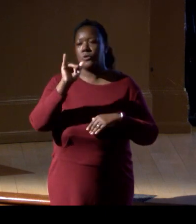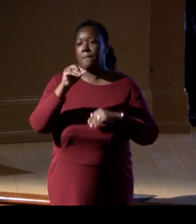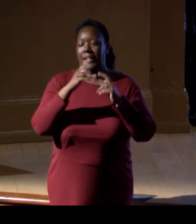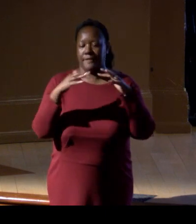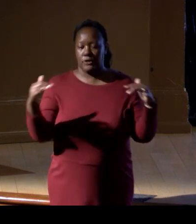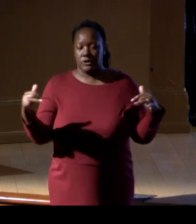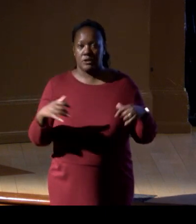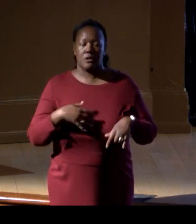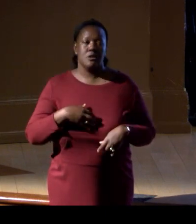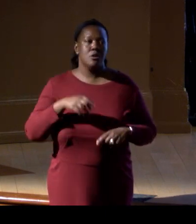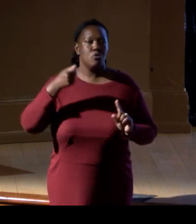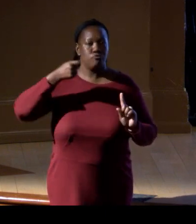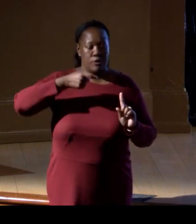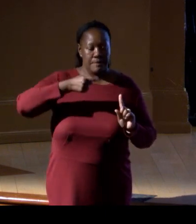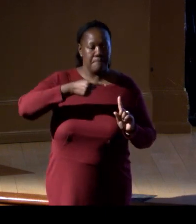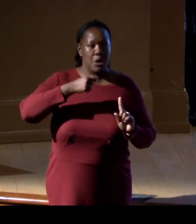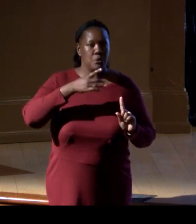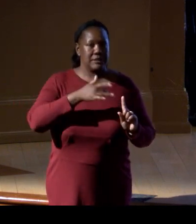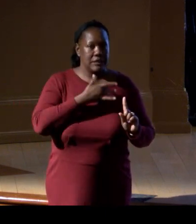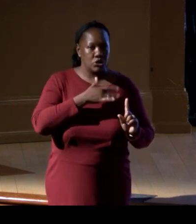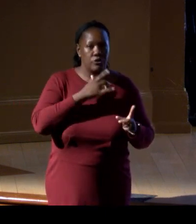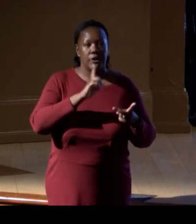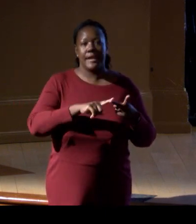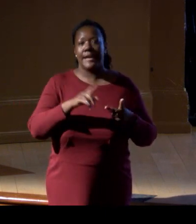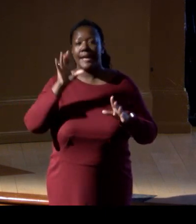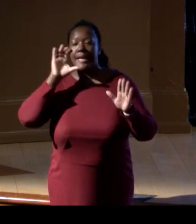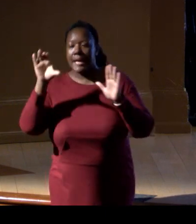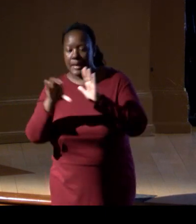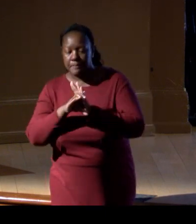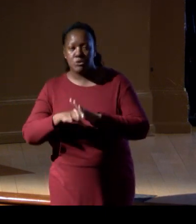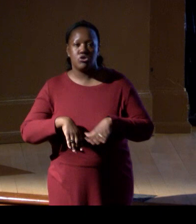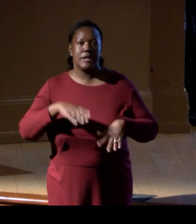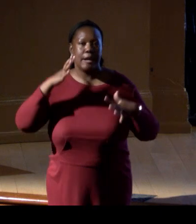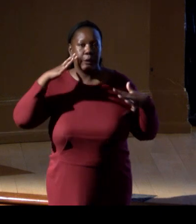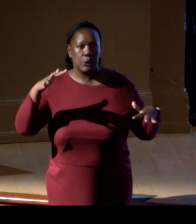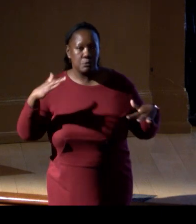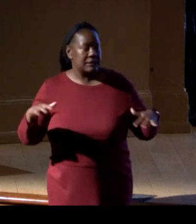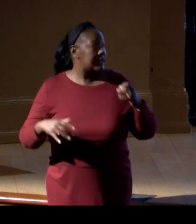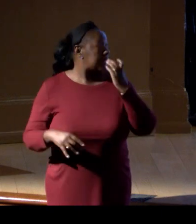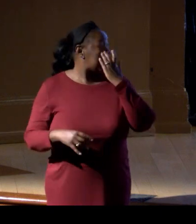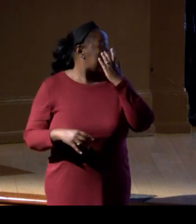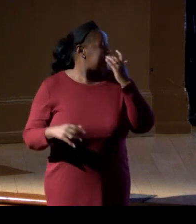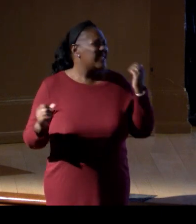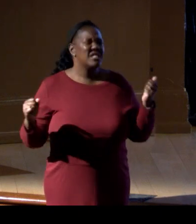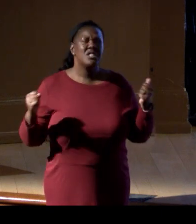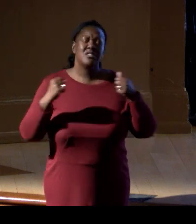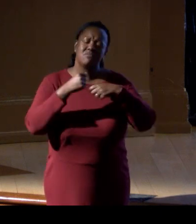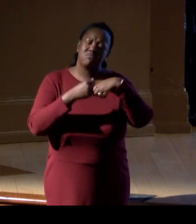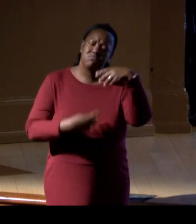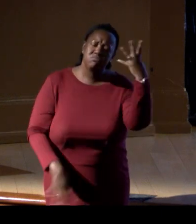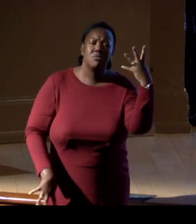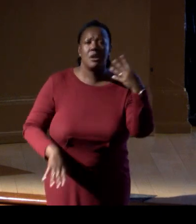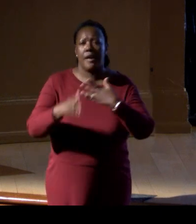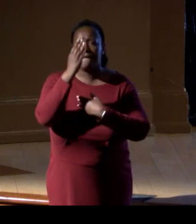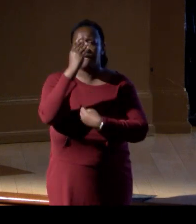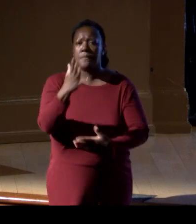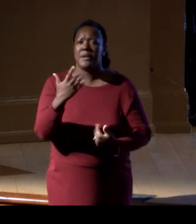imagery and acoustics, and our fishery survey. Right now, I see this as a quilt of information that we need to understand fisheries and ocean health